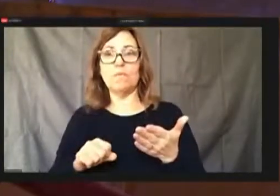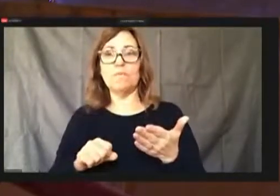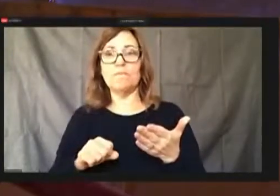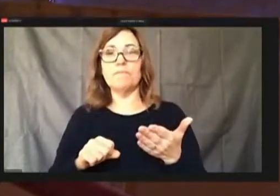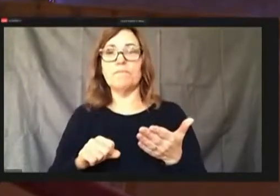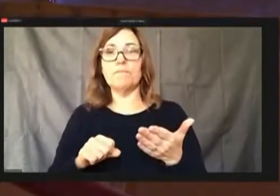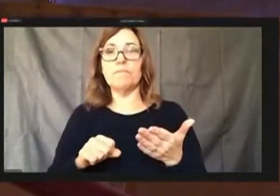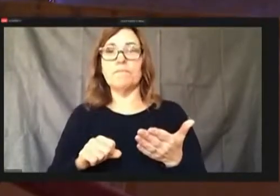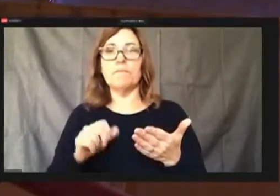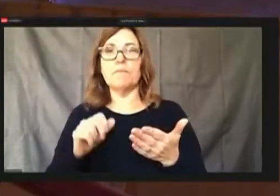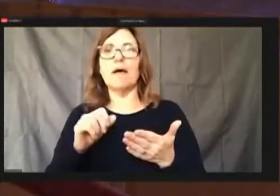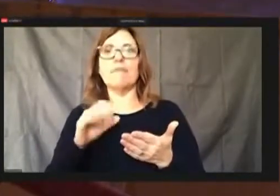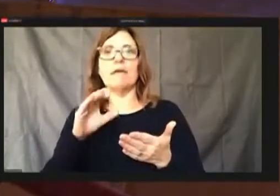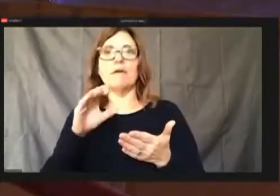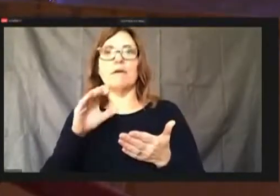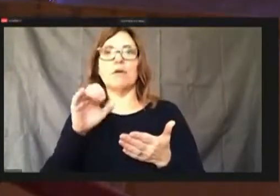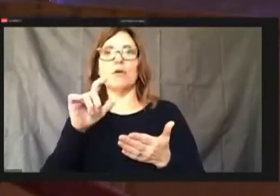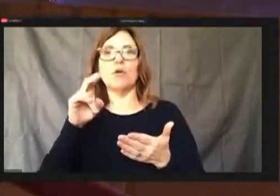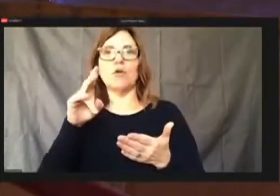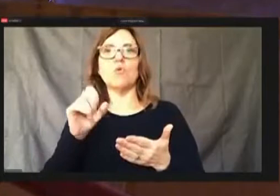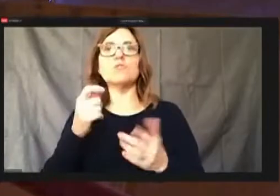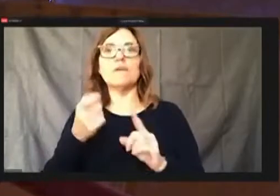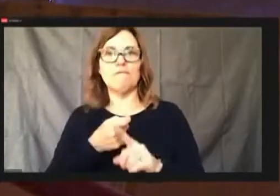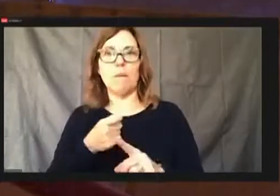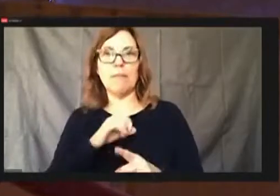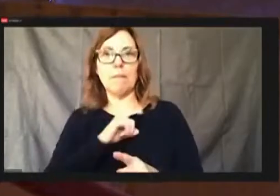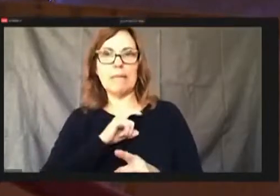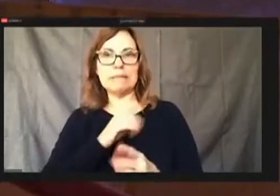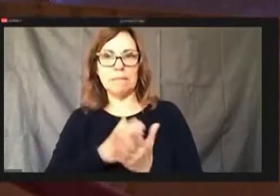budget will be two promotions.